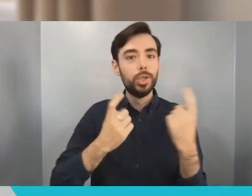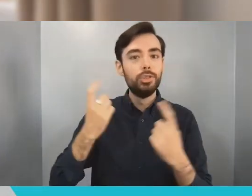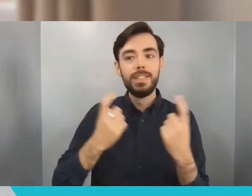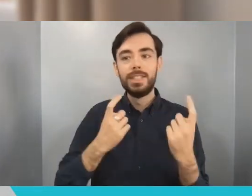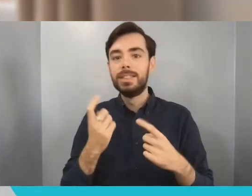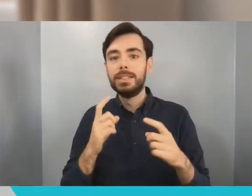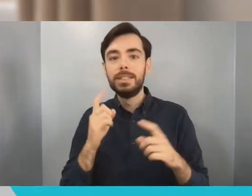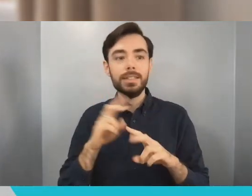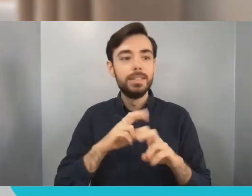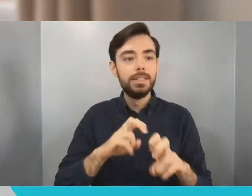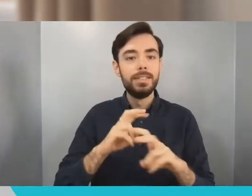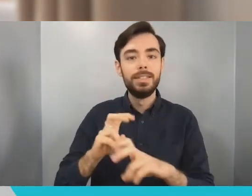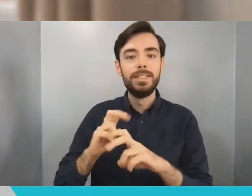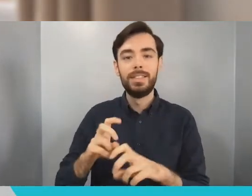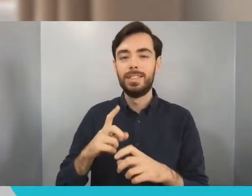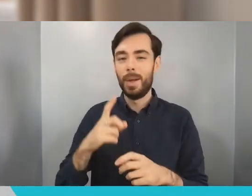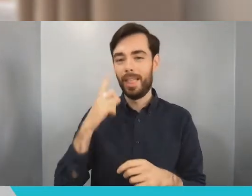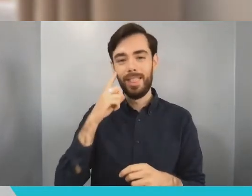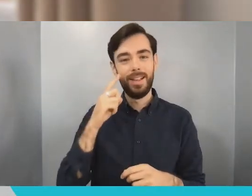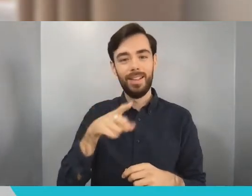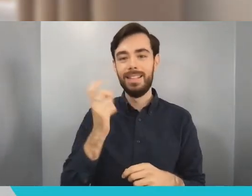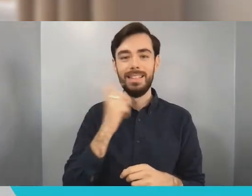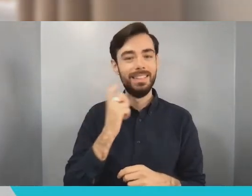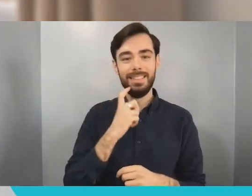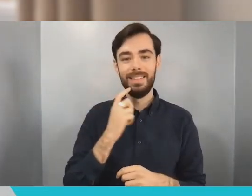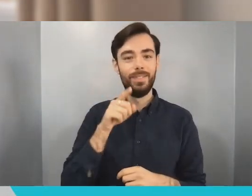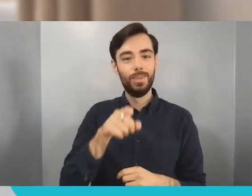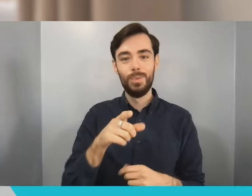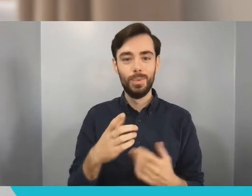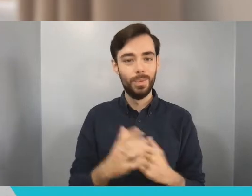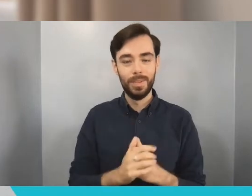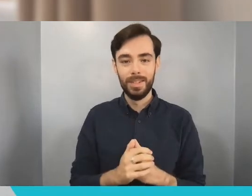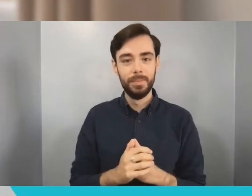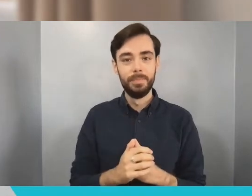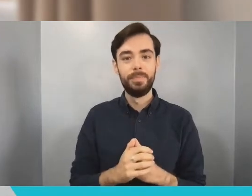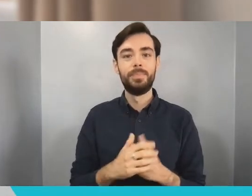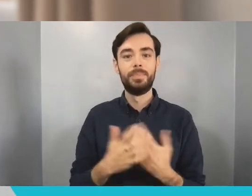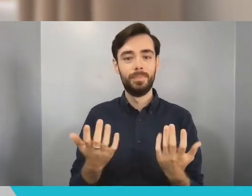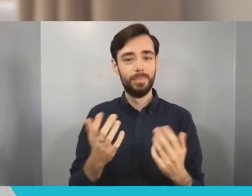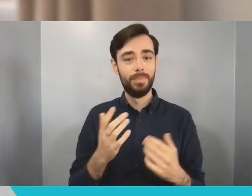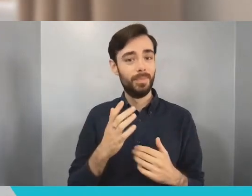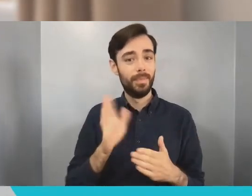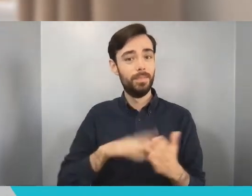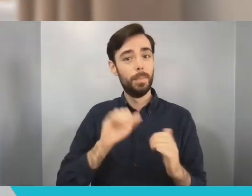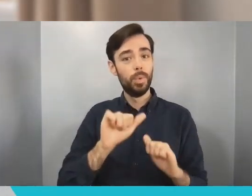and your training combined is what makes you makes you unique, like this inspiration